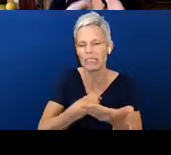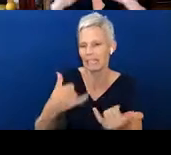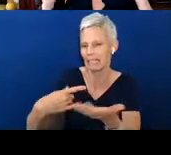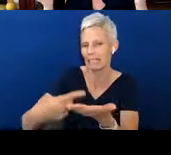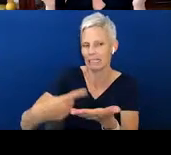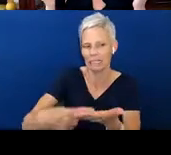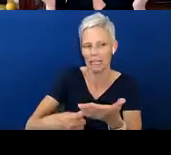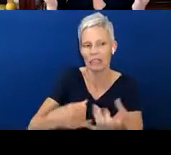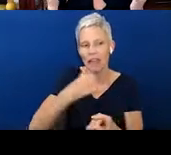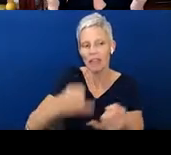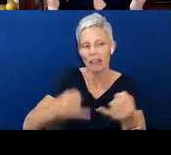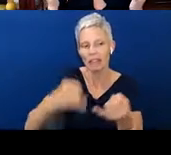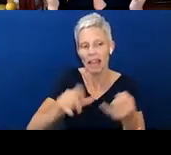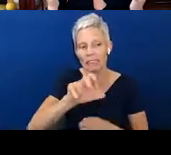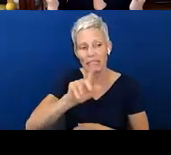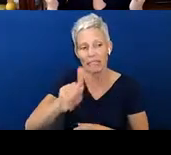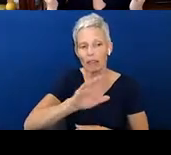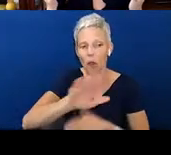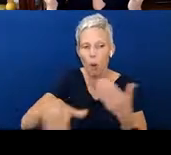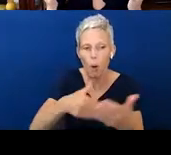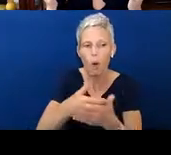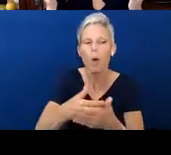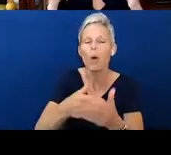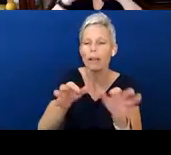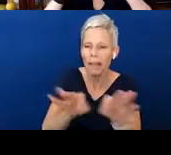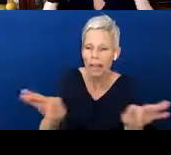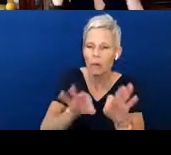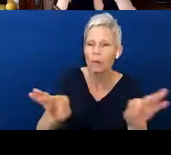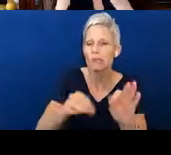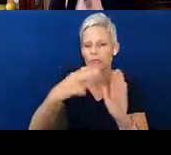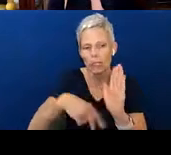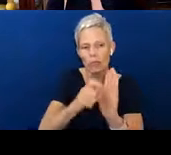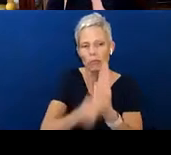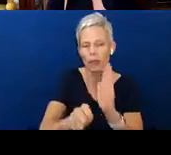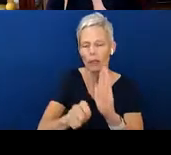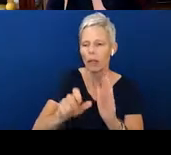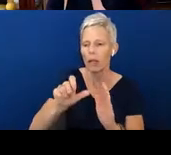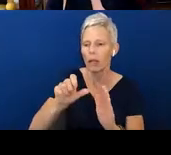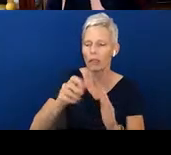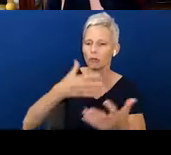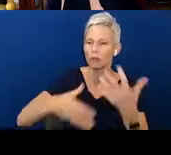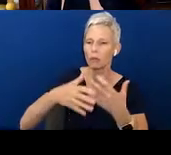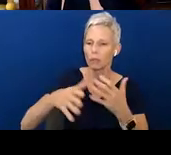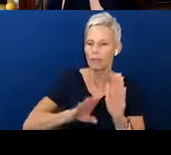Language Literacy, Social Emotional Development area of the website. So,